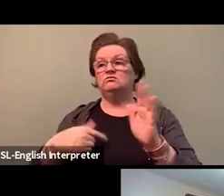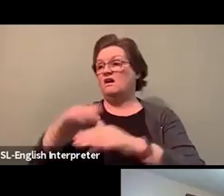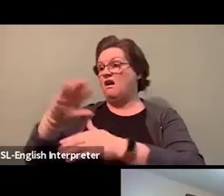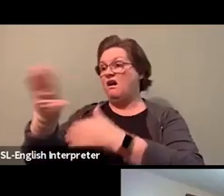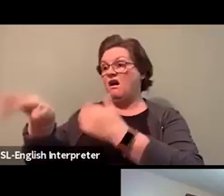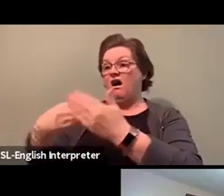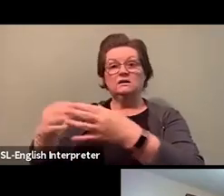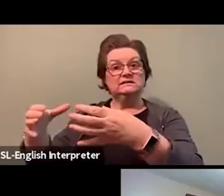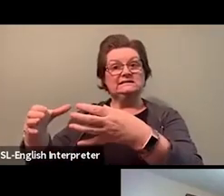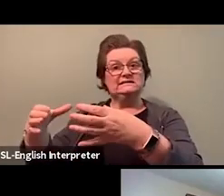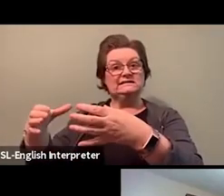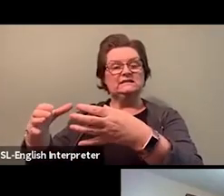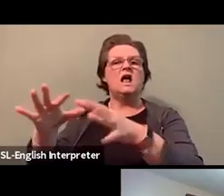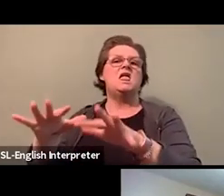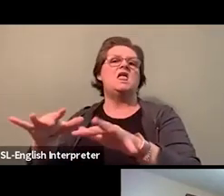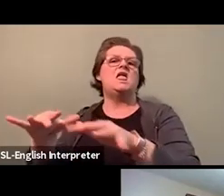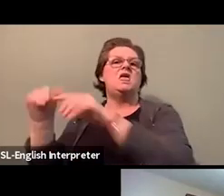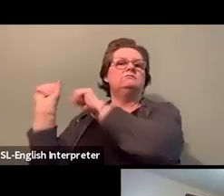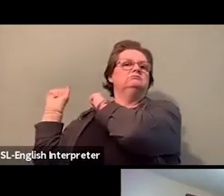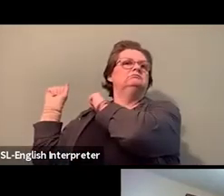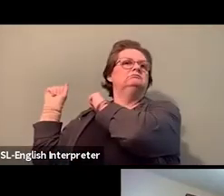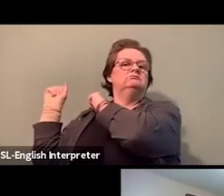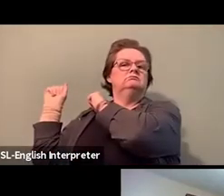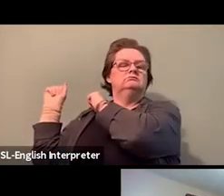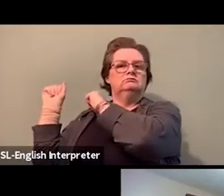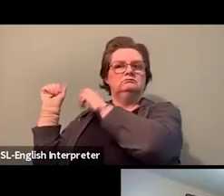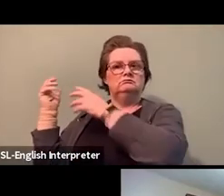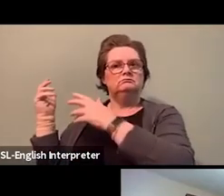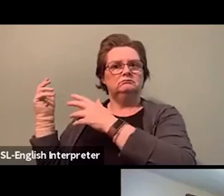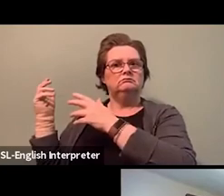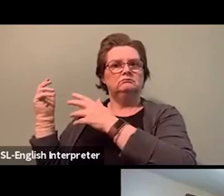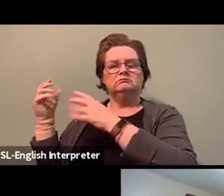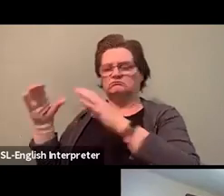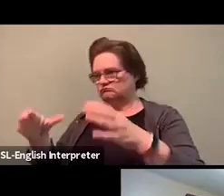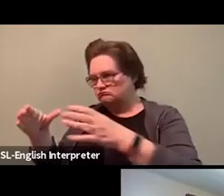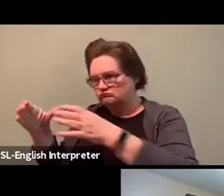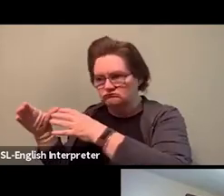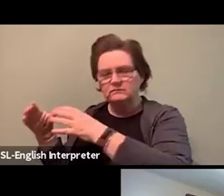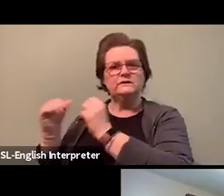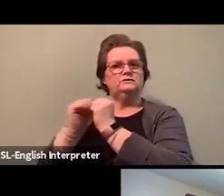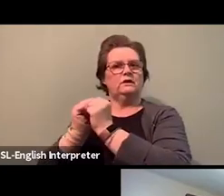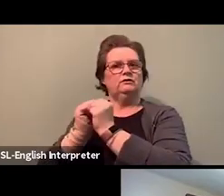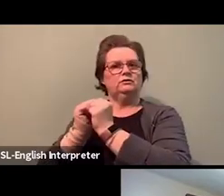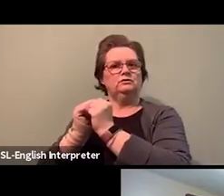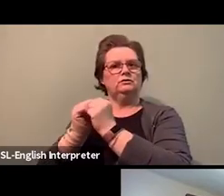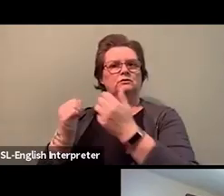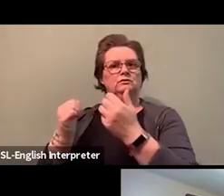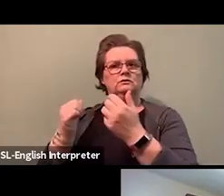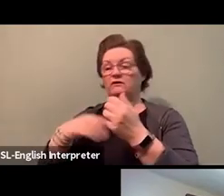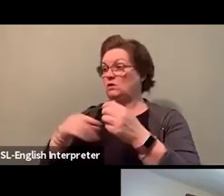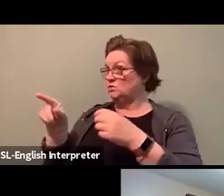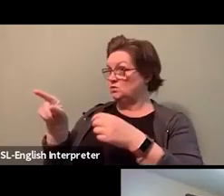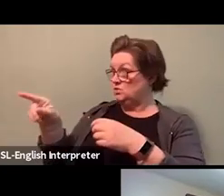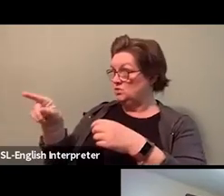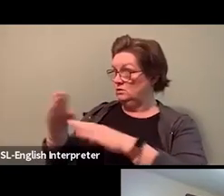that we can all make a difference together, that we're not leaving anybody behind. And that's in a nutshell, how we got there.